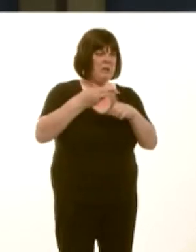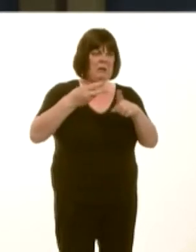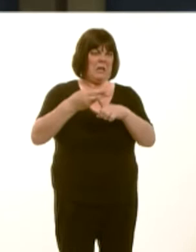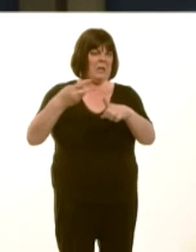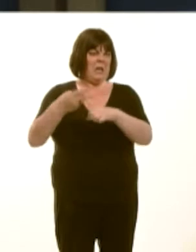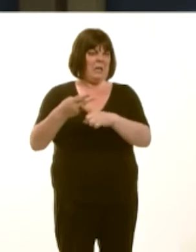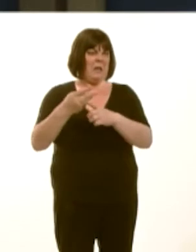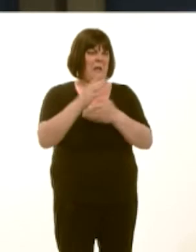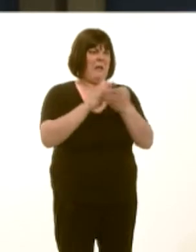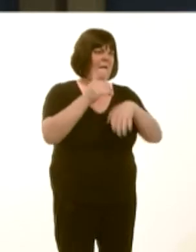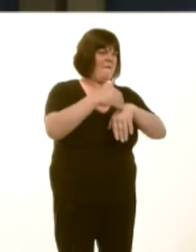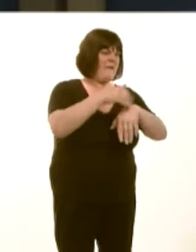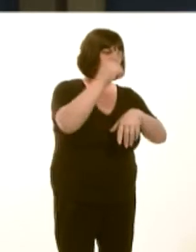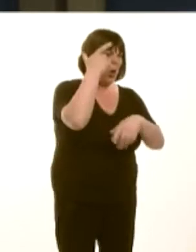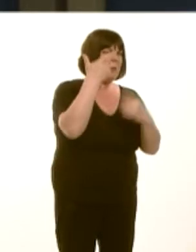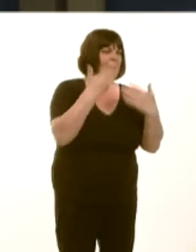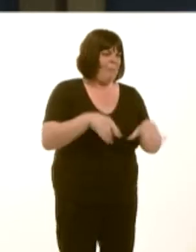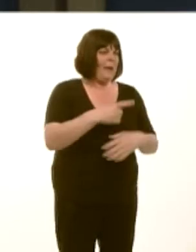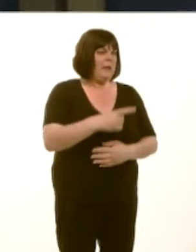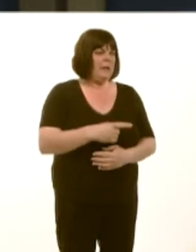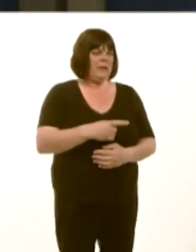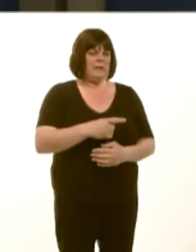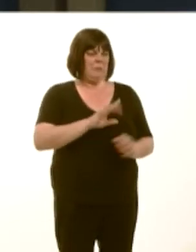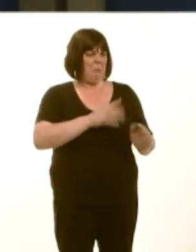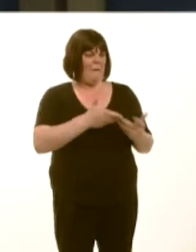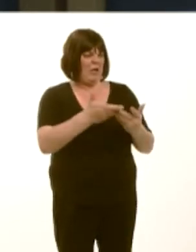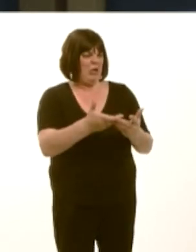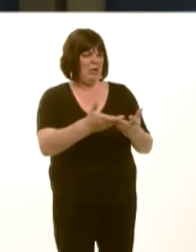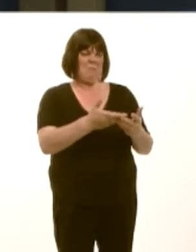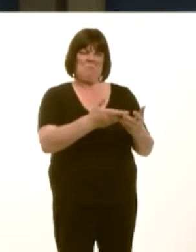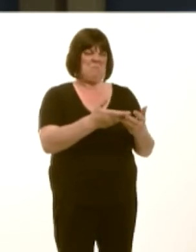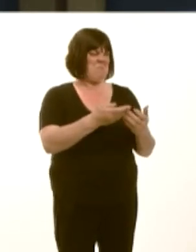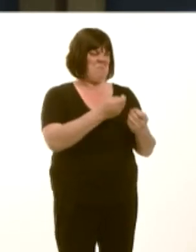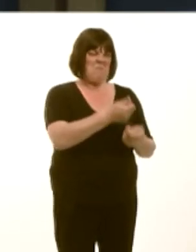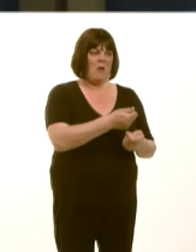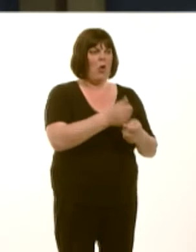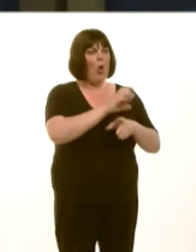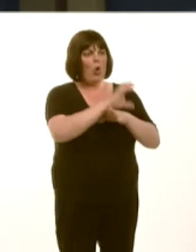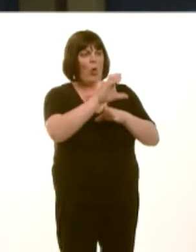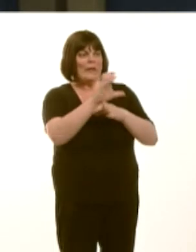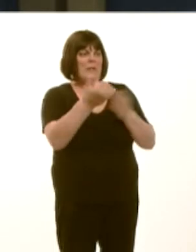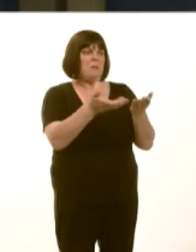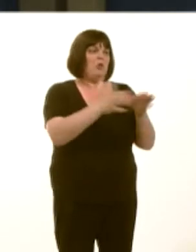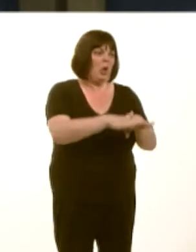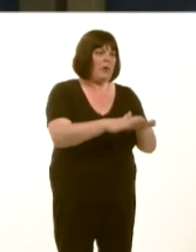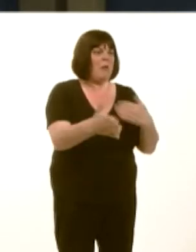Mae yna gyrsiau yn cael eu cau lawr, mae yna fyfyrwyr yn cael eu gwrthod ar gyfer cyrsiau ac mae yna ddarlithwyr yn cael eu diswyddo ar hyn o bryd.